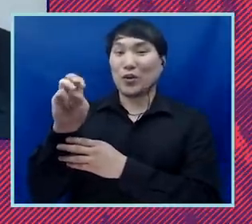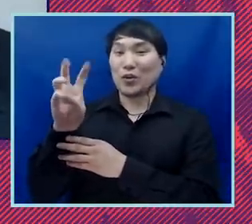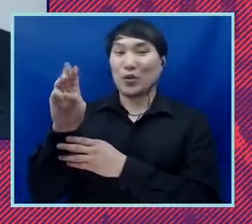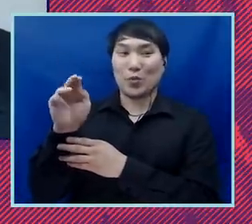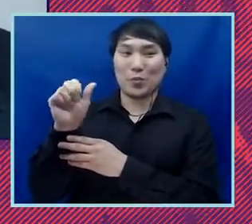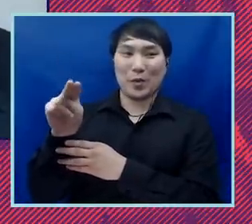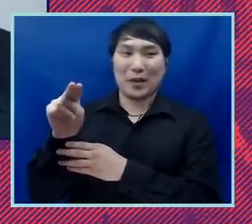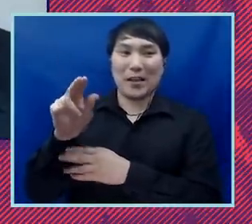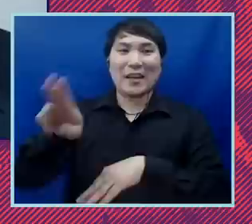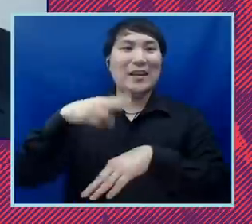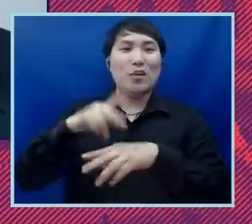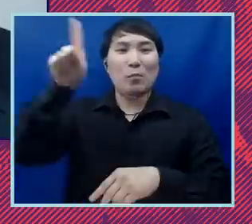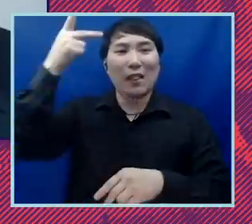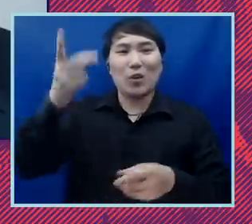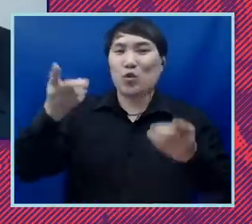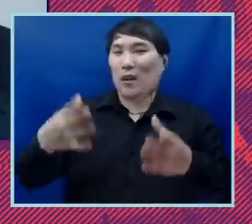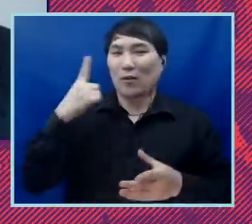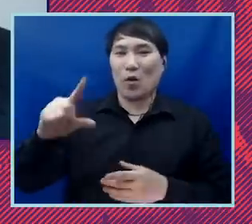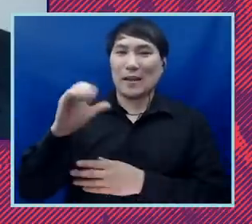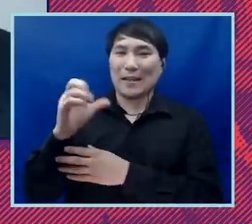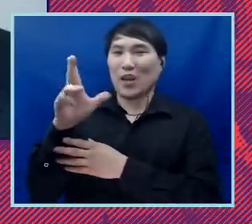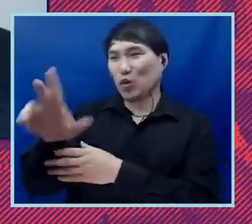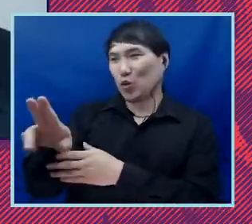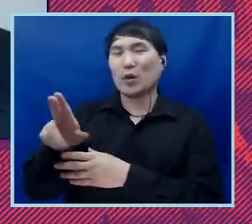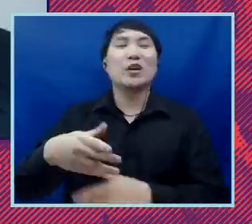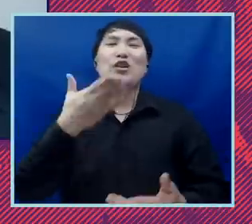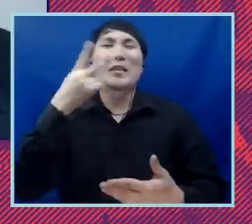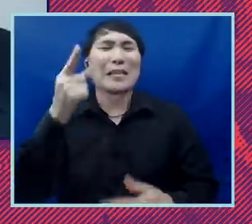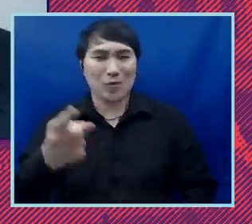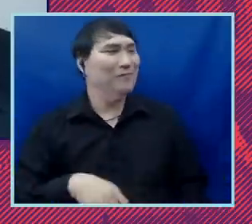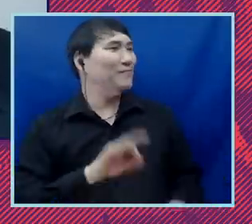ACLU running. Ronny, good to see you. It's good to see you, Anthony. I didn't wear a jacket, but you